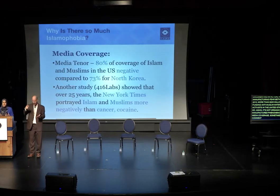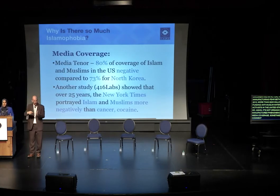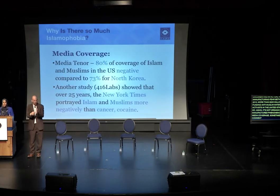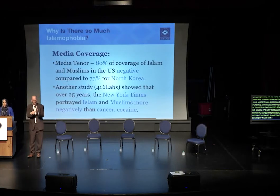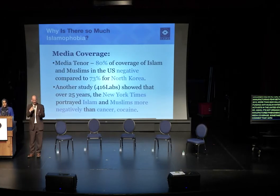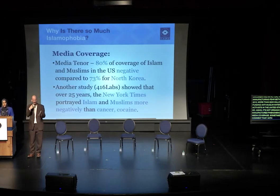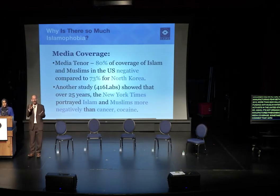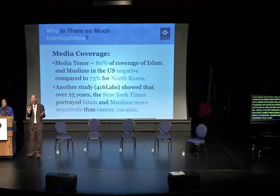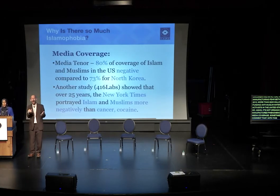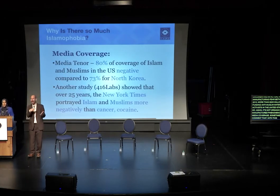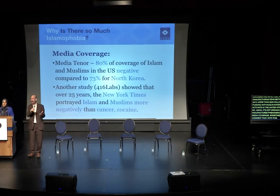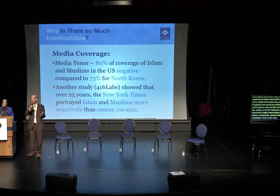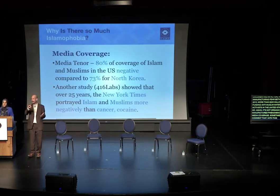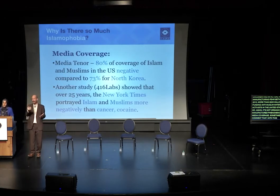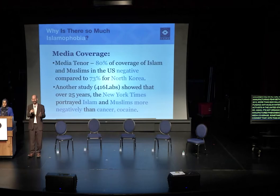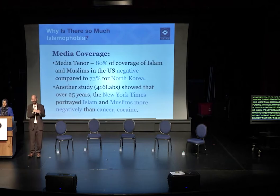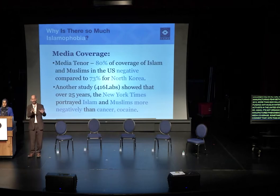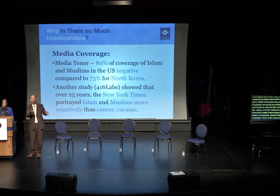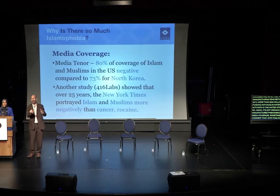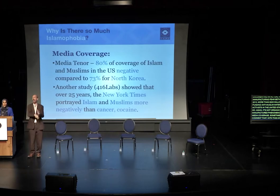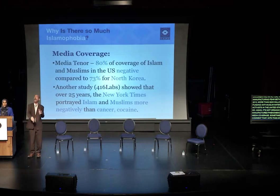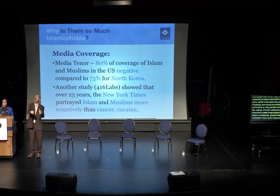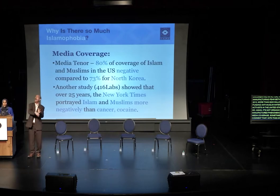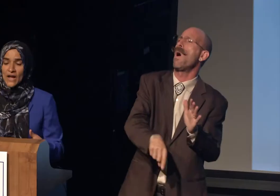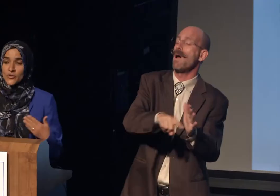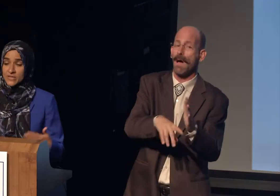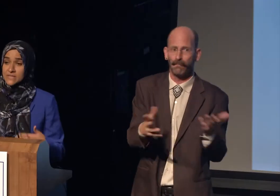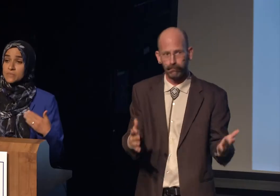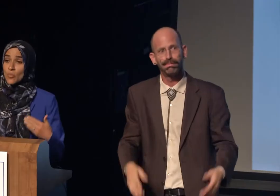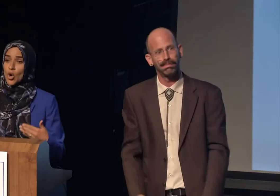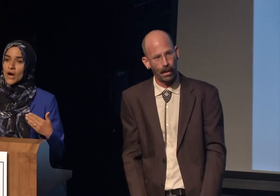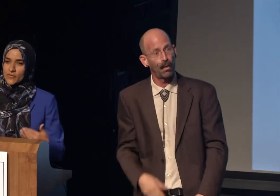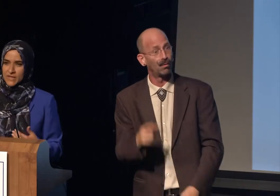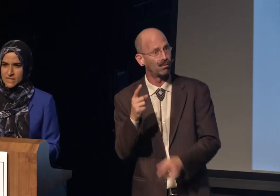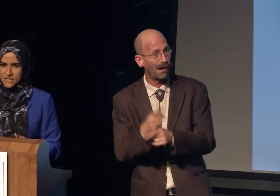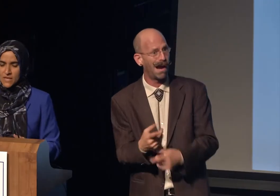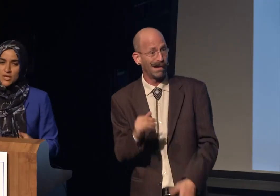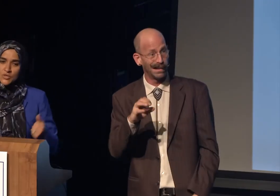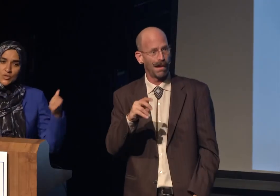it's not a wonder why there's Islamophobia, but rather, why there isn't more of it.